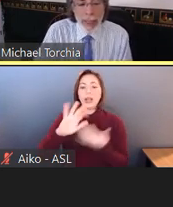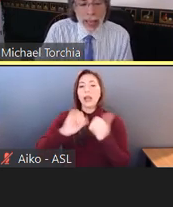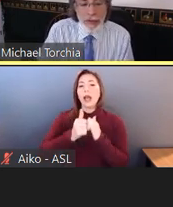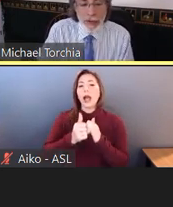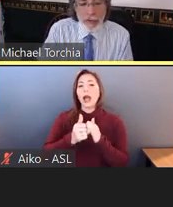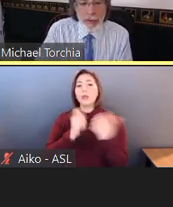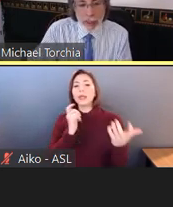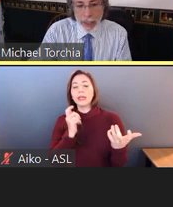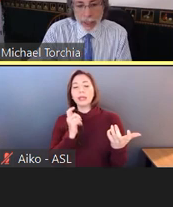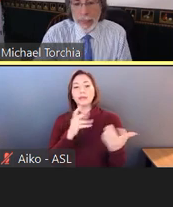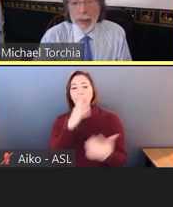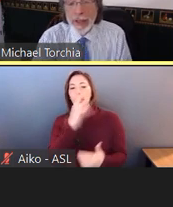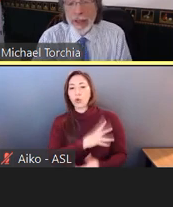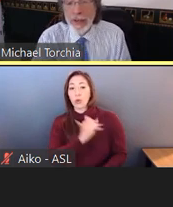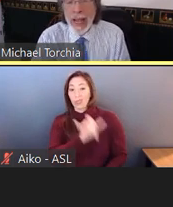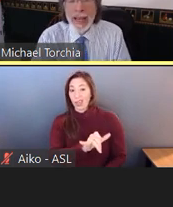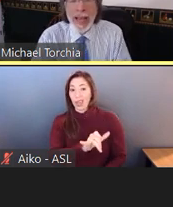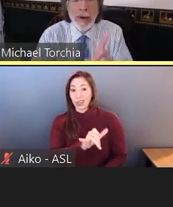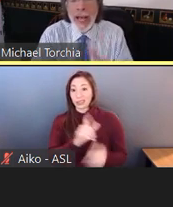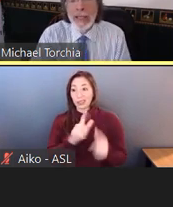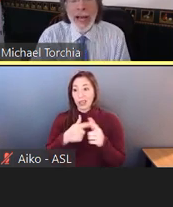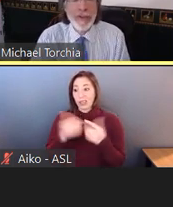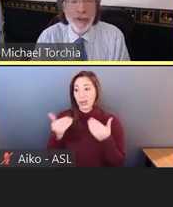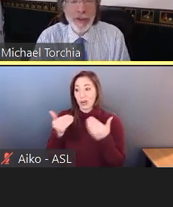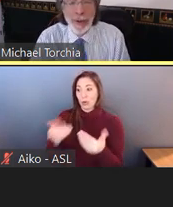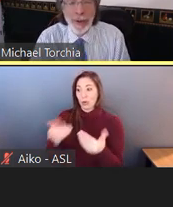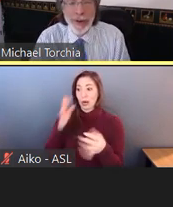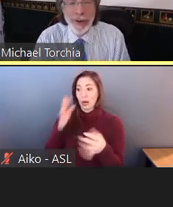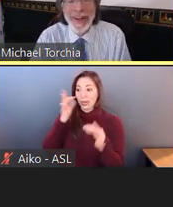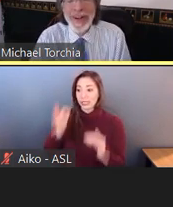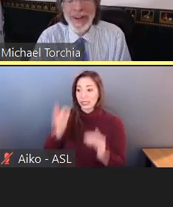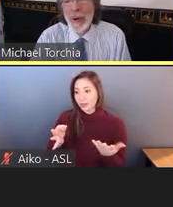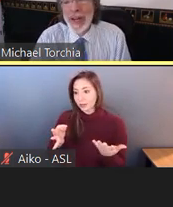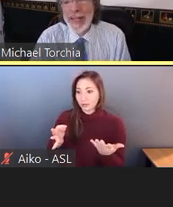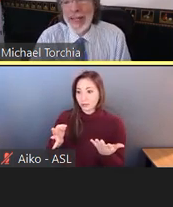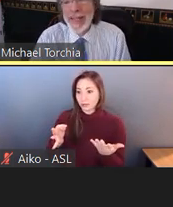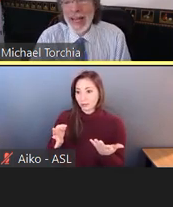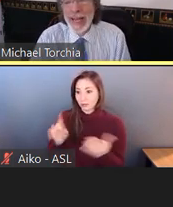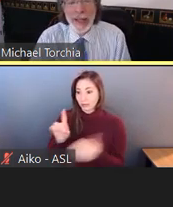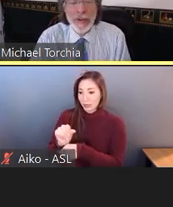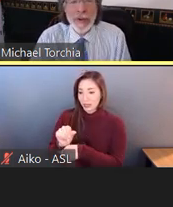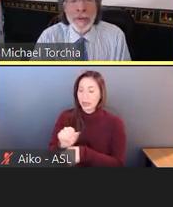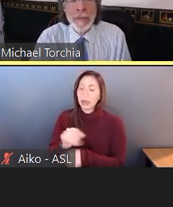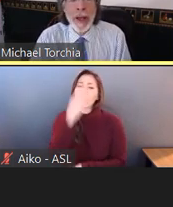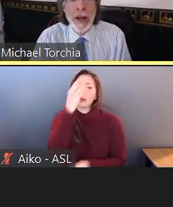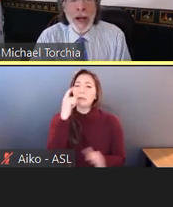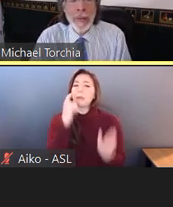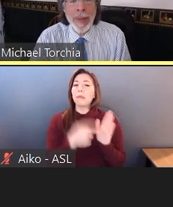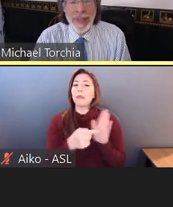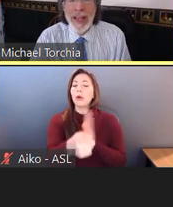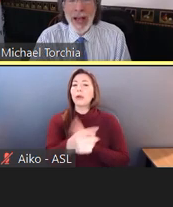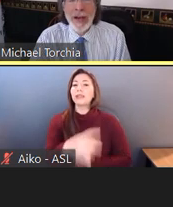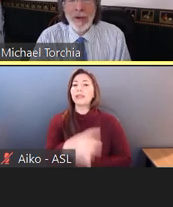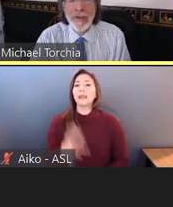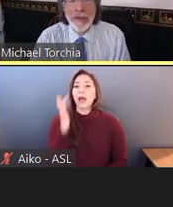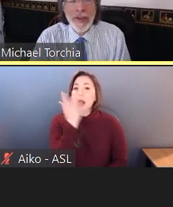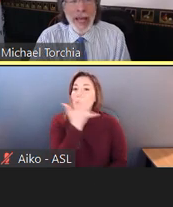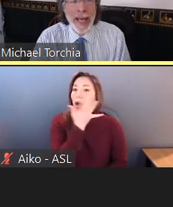has a disability. It does not count eyeglasses though or contact lenses. I think Congress said--